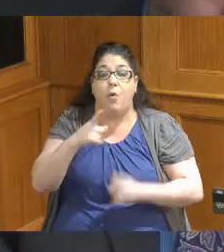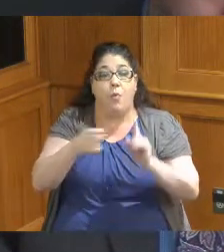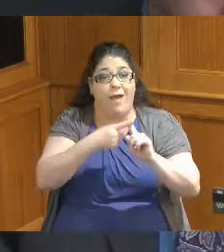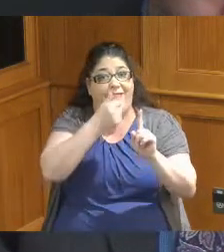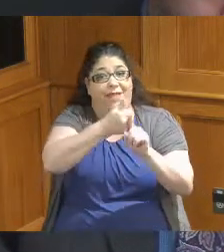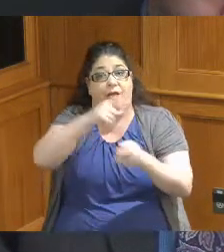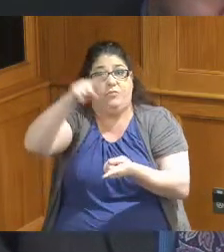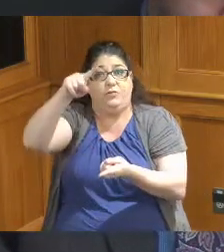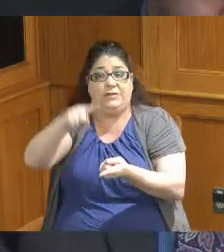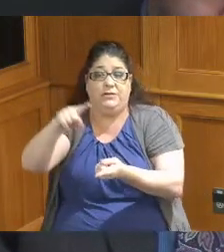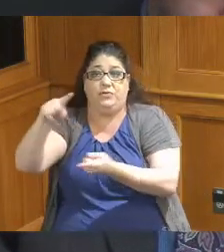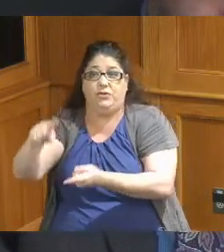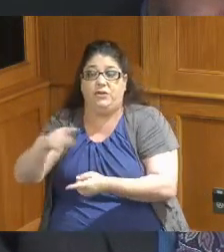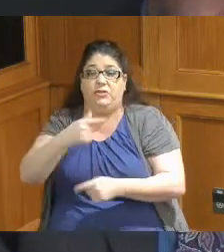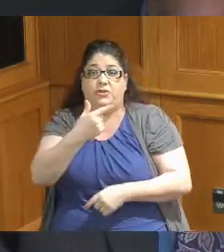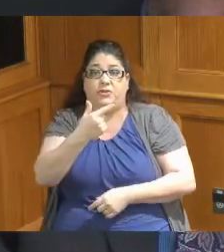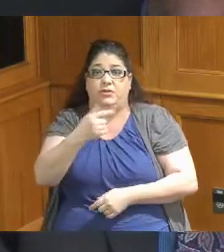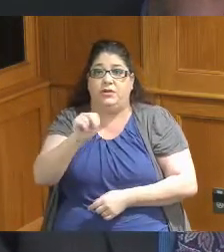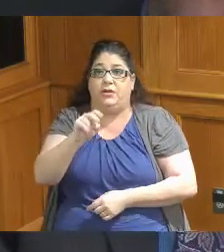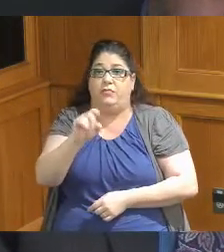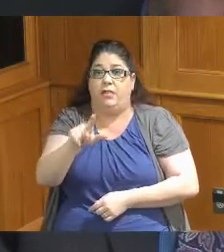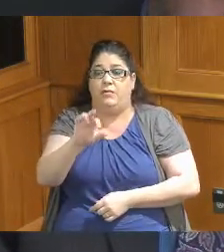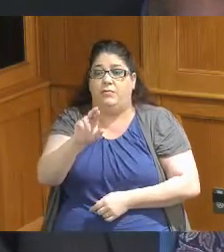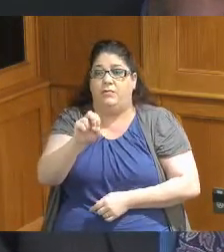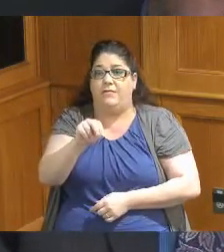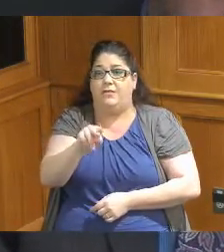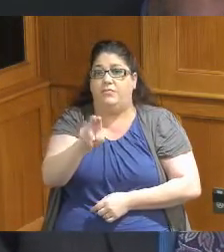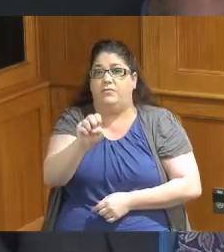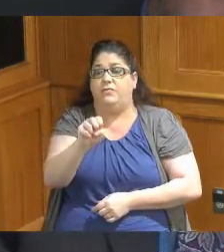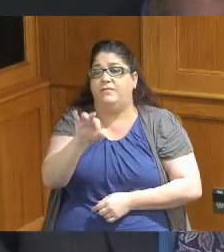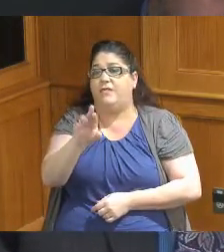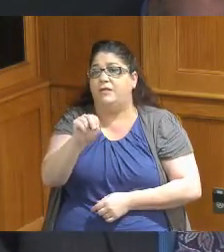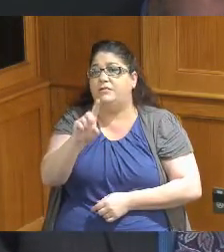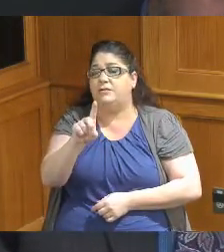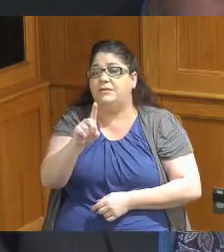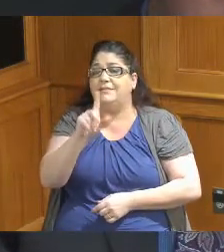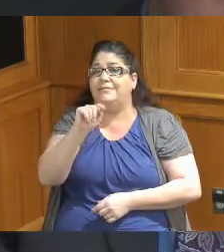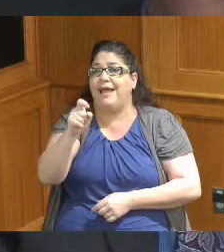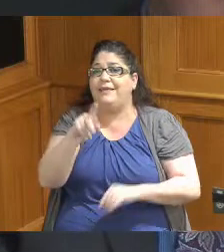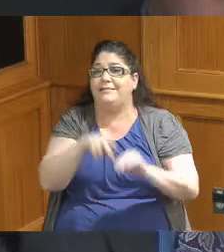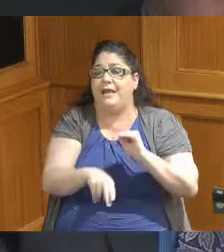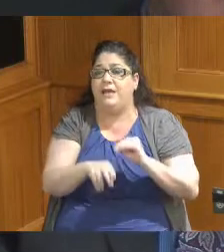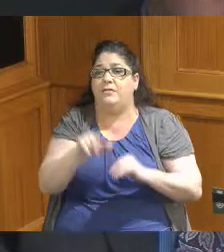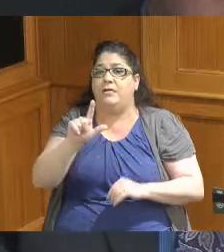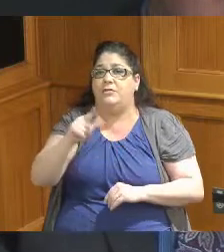General Revenue fund which they are doing through a tax cut not only will the lgf not grow because